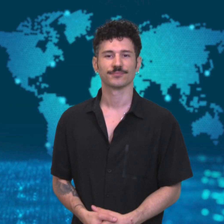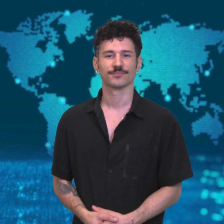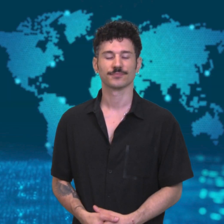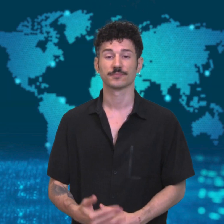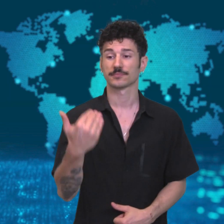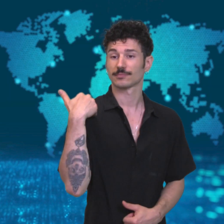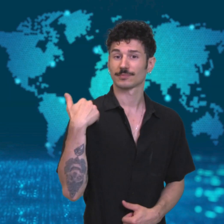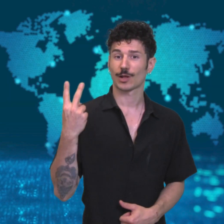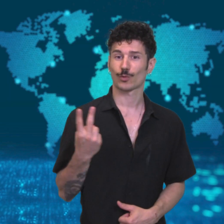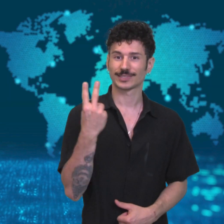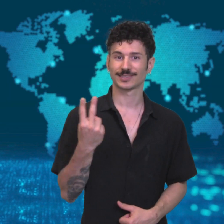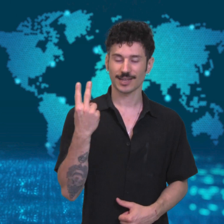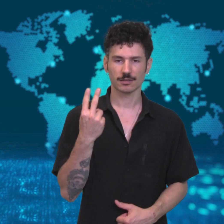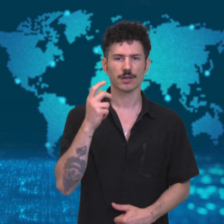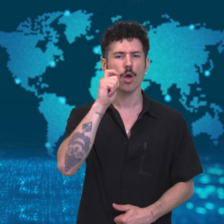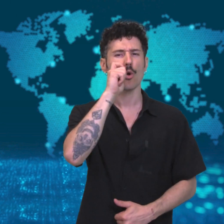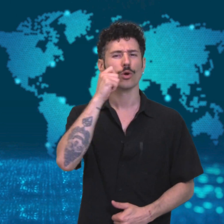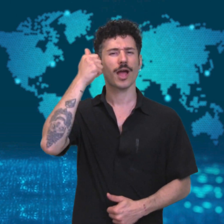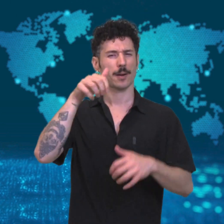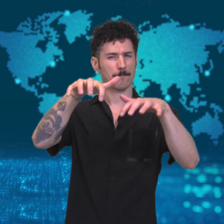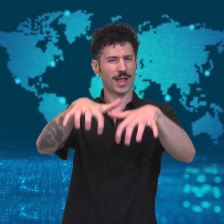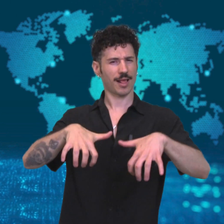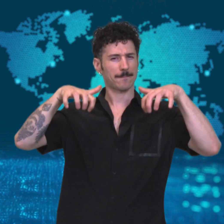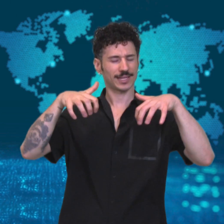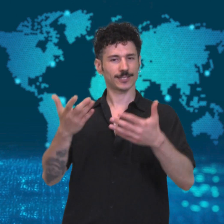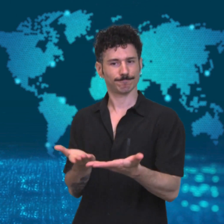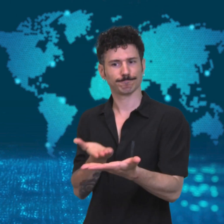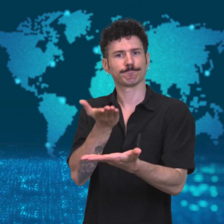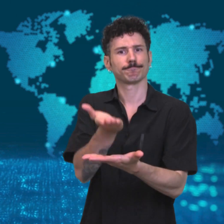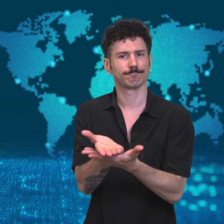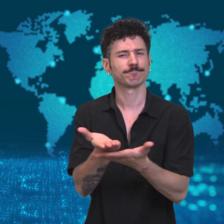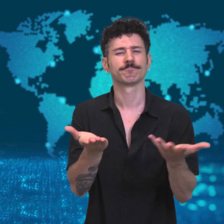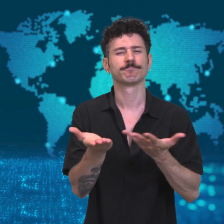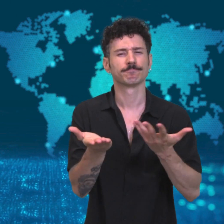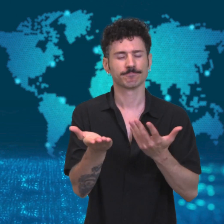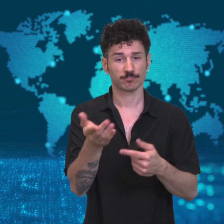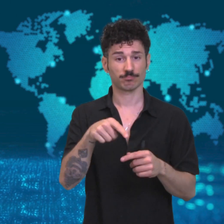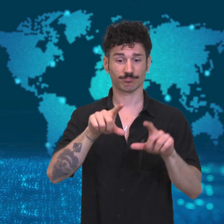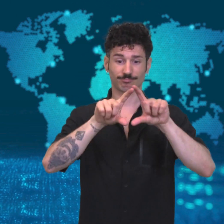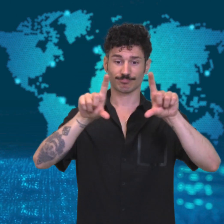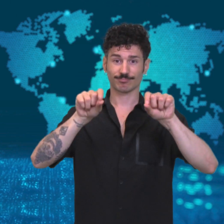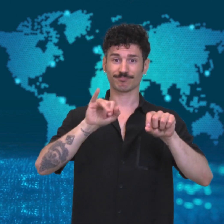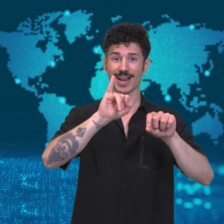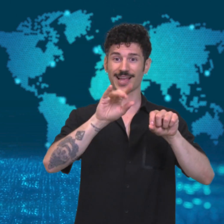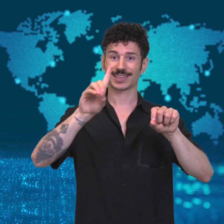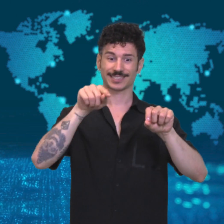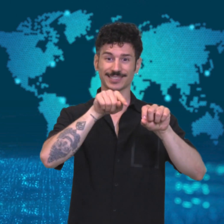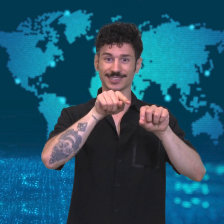[Alessio]: Last Tuesday, the Hungarian parliament